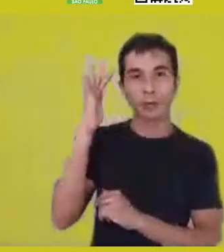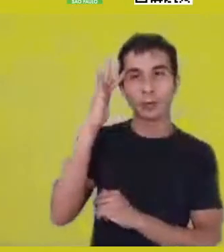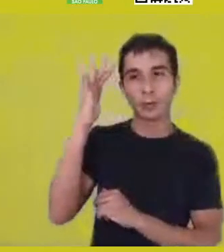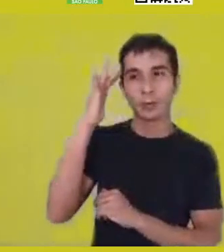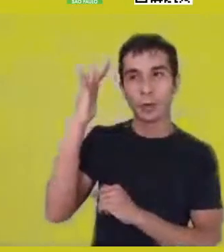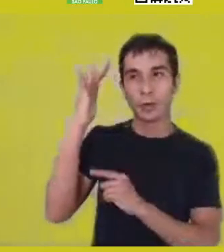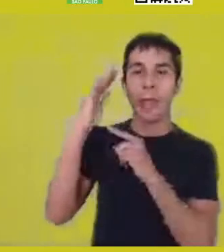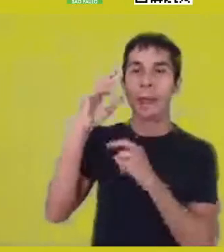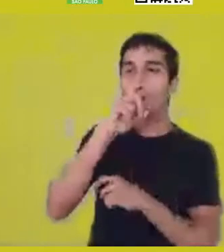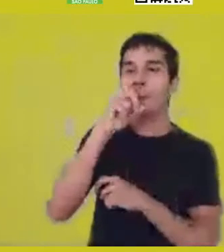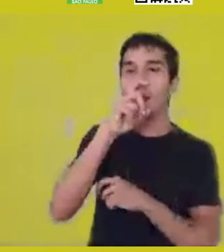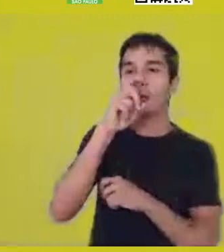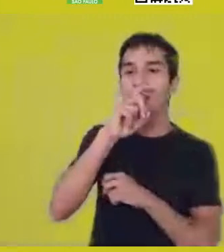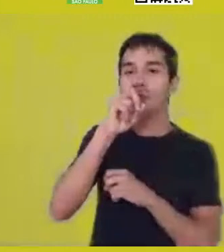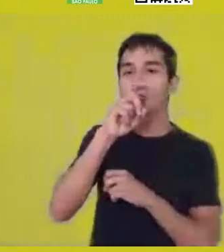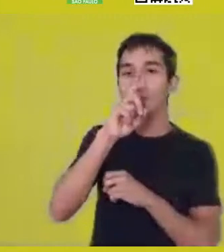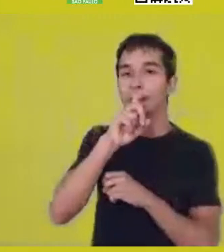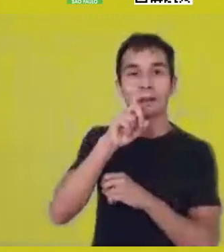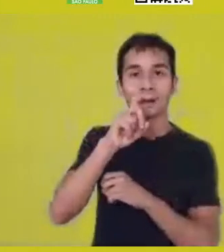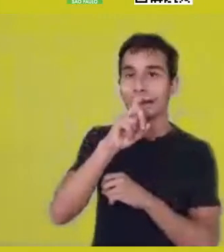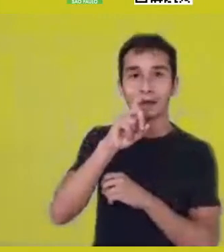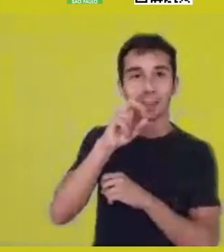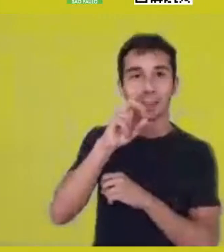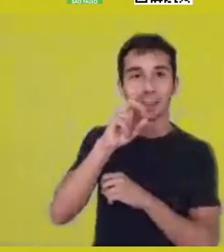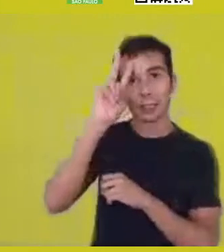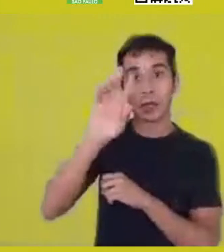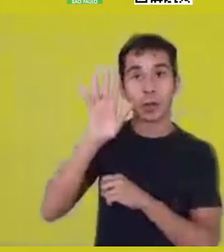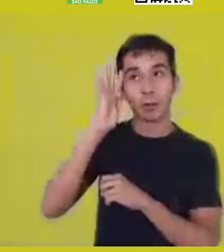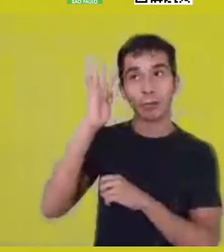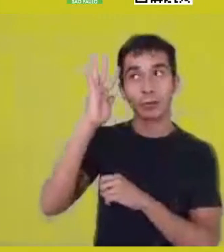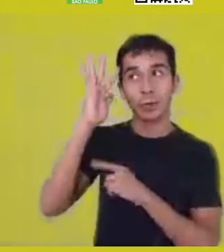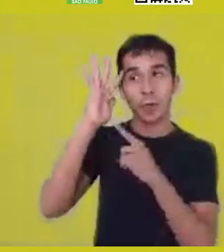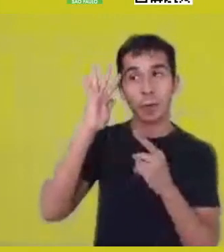but rather a place of realities, is fantastic,